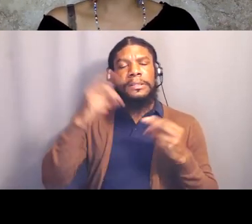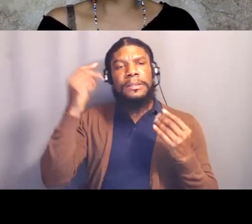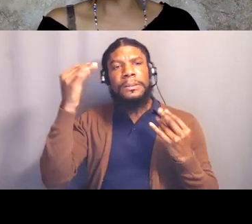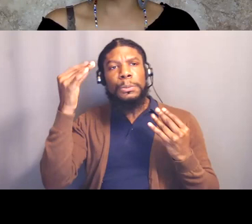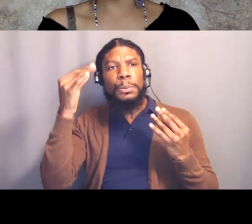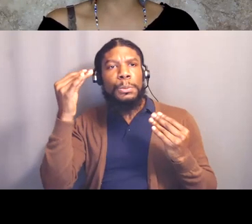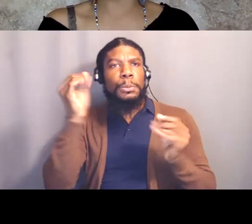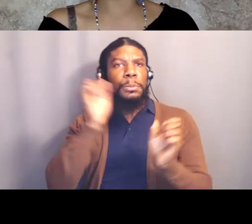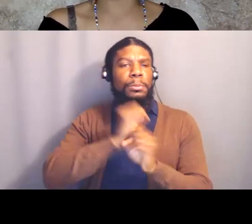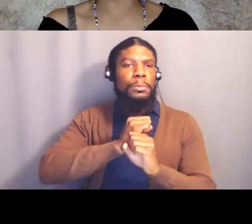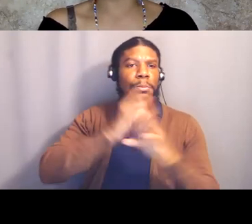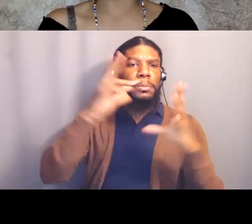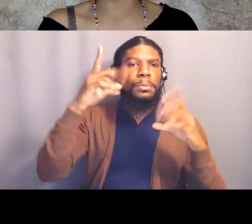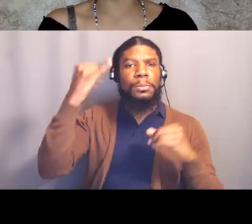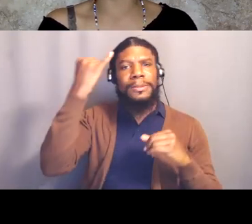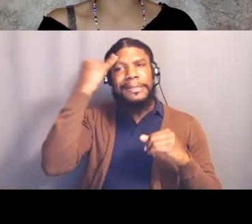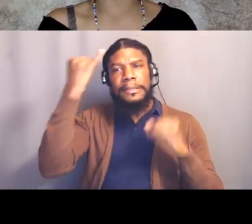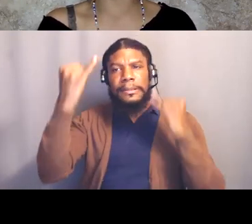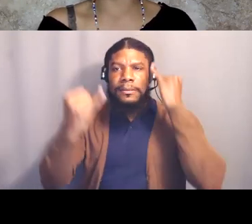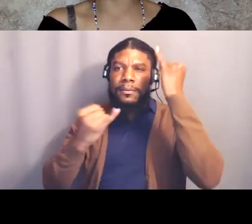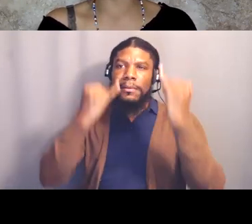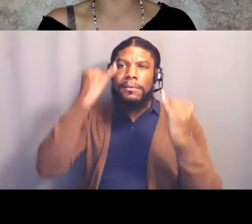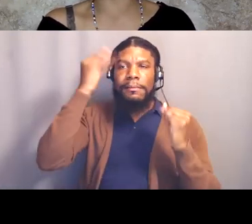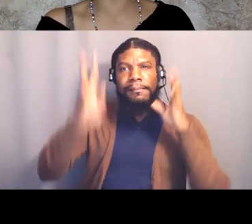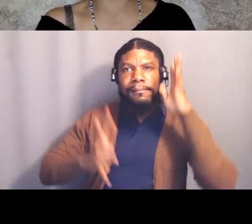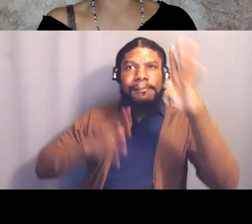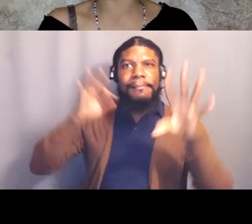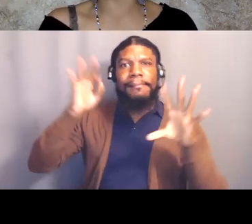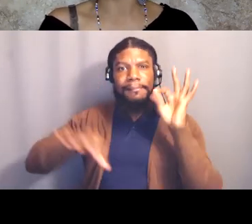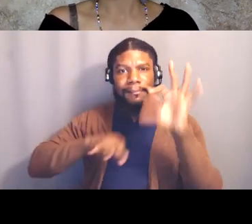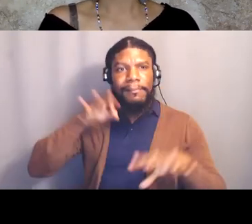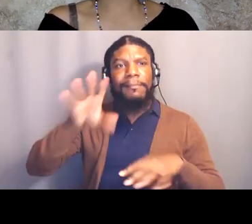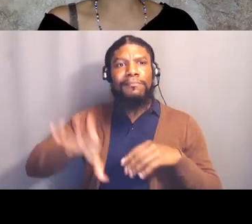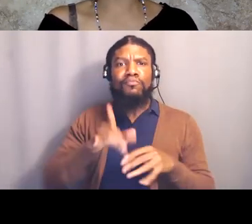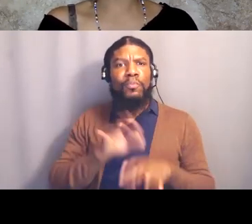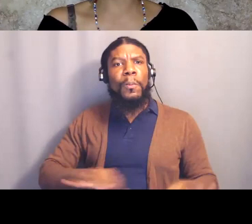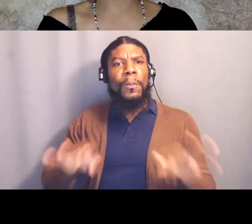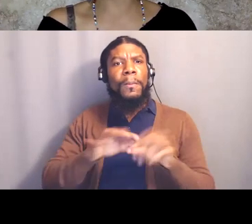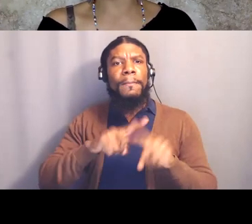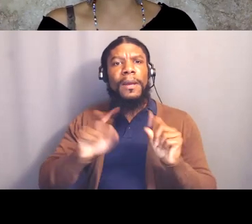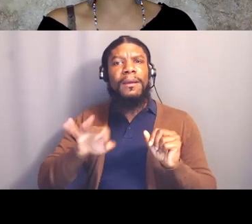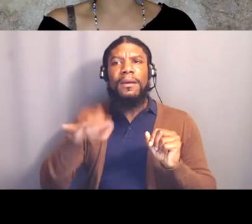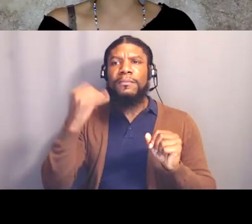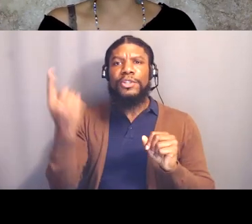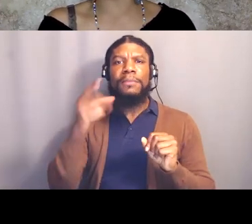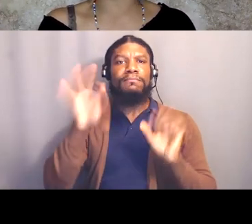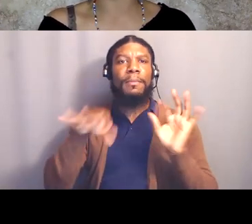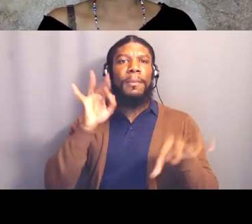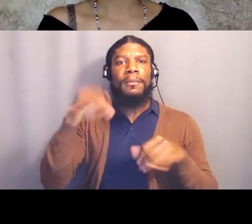and sometimes that's really important, but when ideas are just ideas, when they never come to fruition,